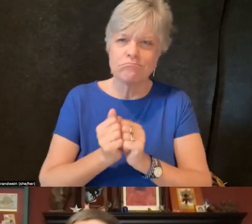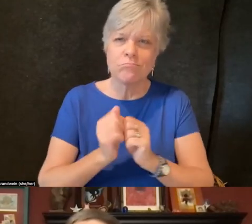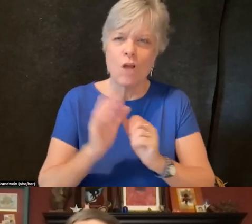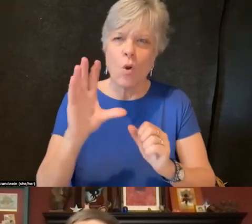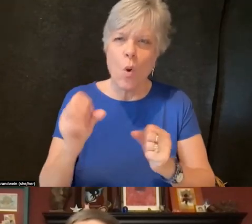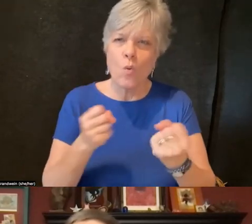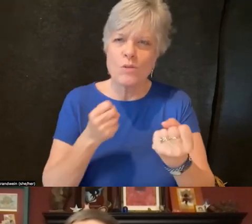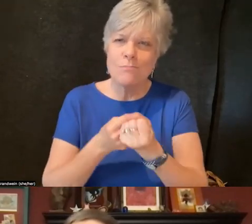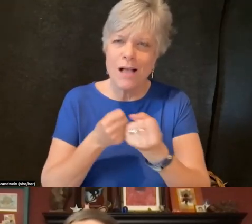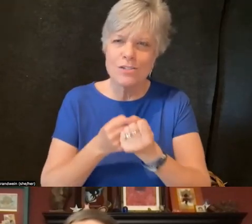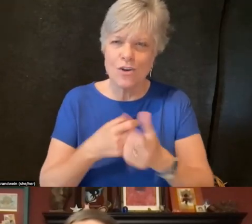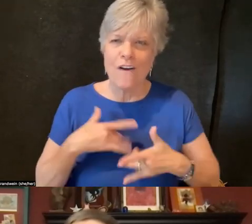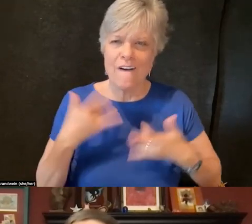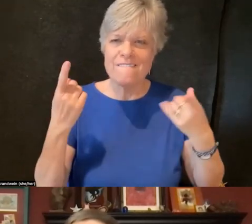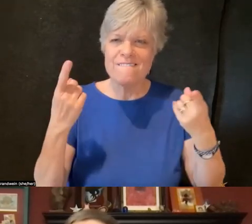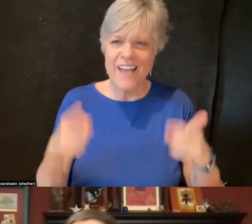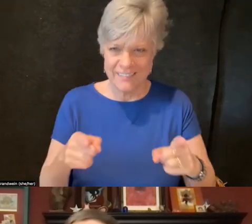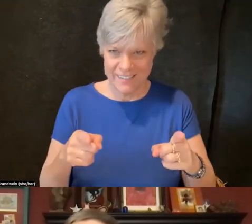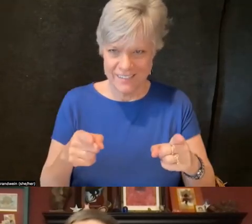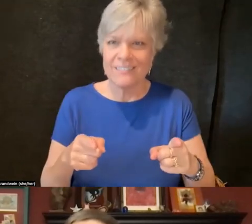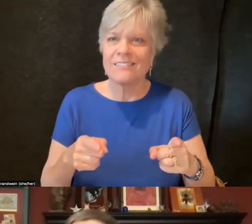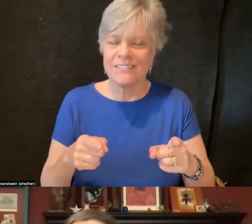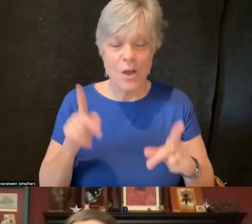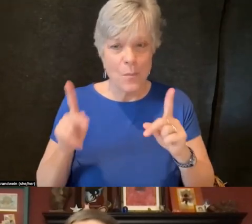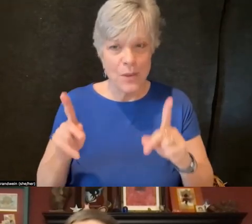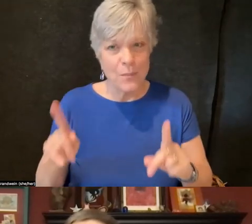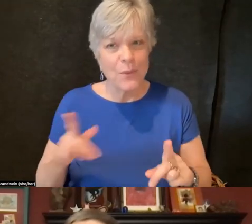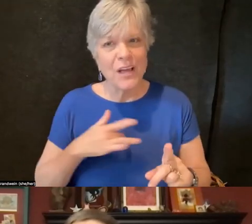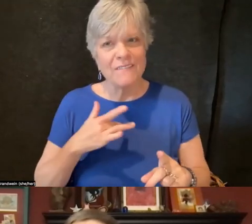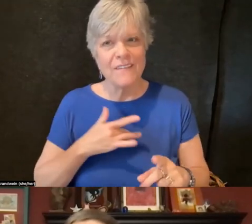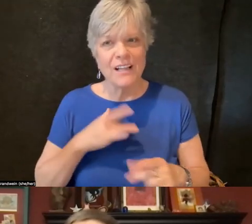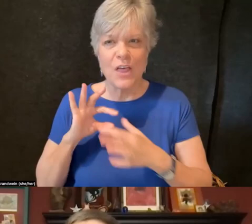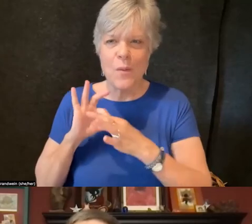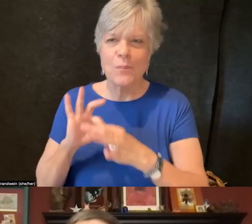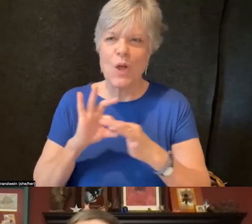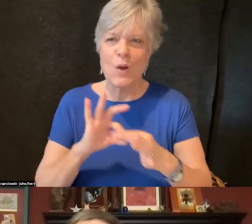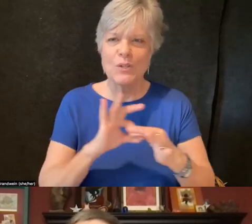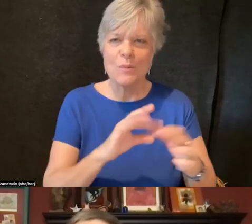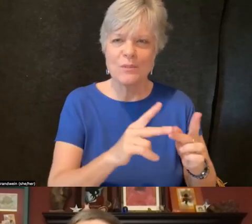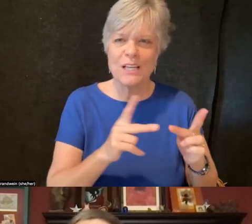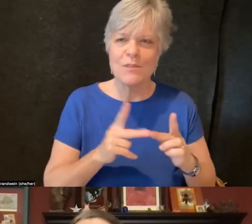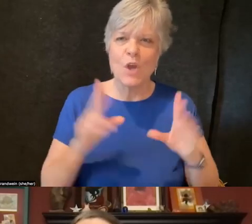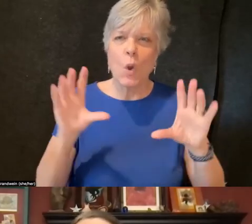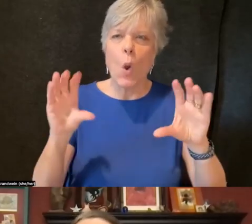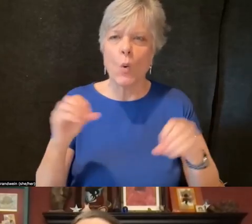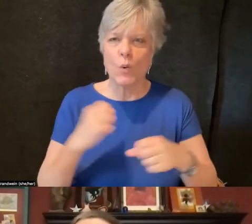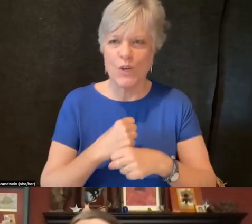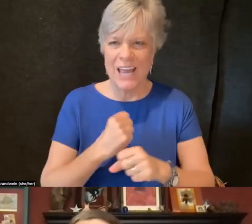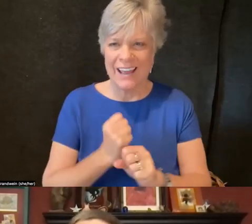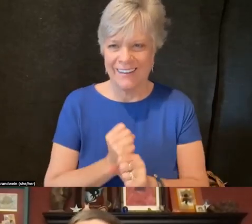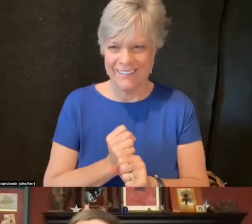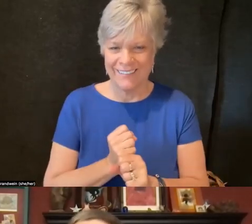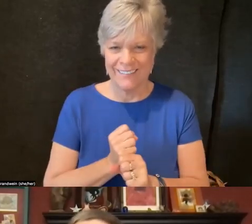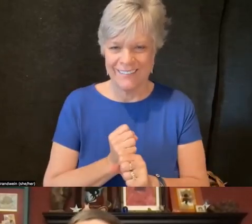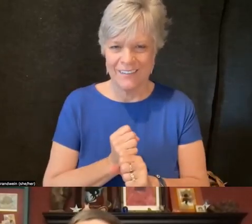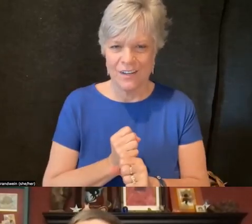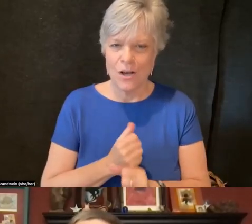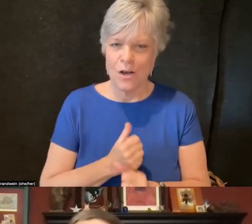so that both can feel like they're belonging to a space that's been co-created but they can bring more of themselves